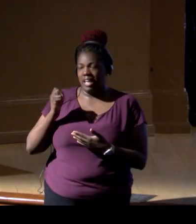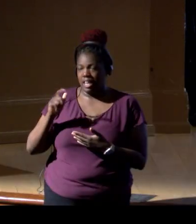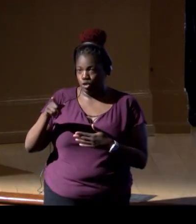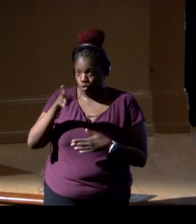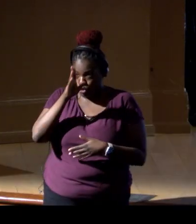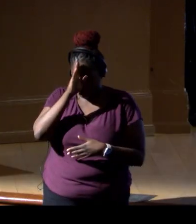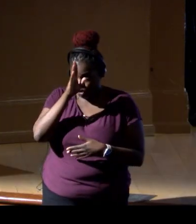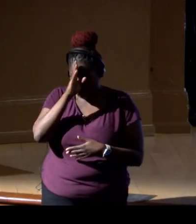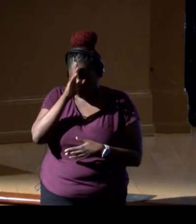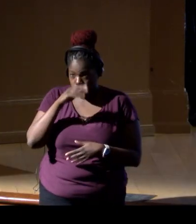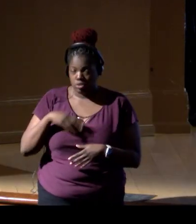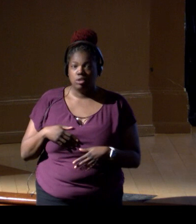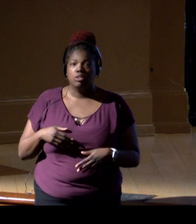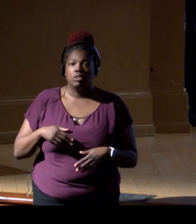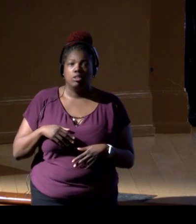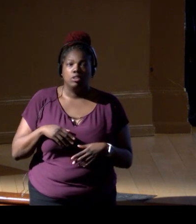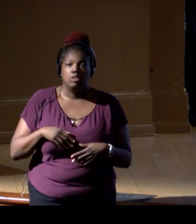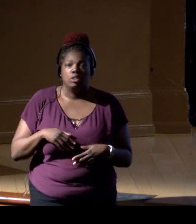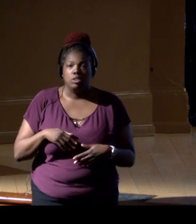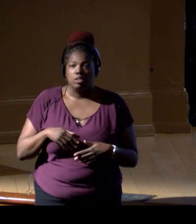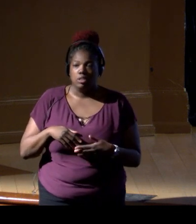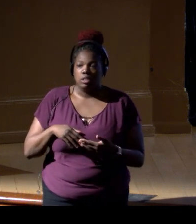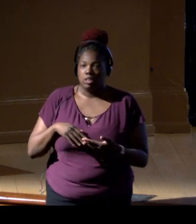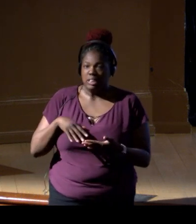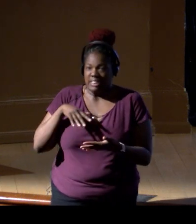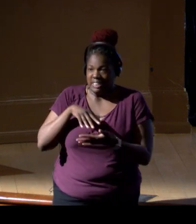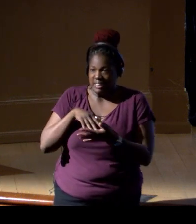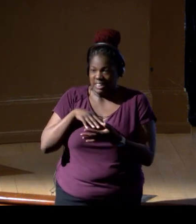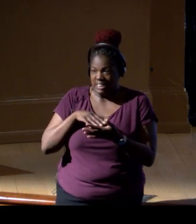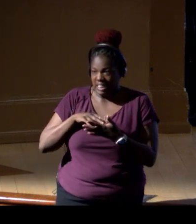Diving studies alone wouldn't have been able to do this,